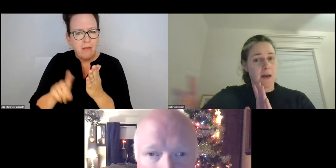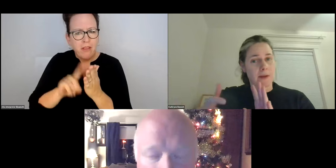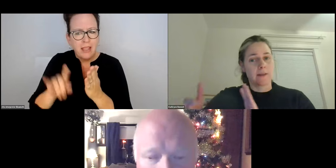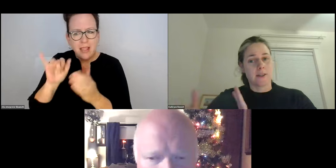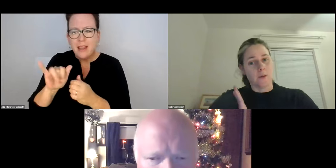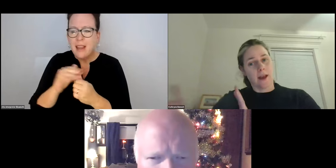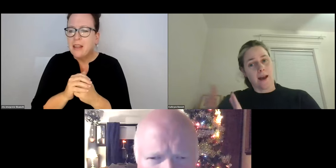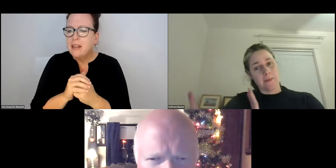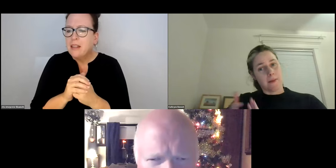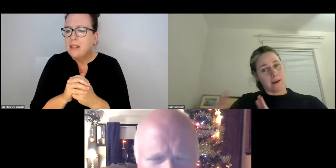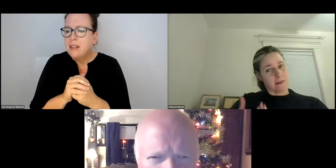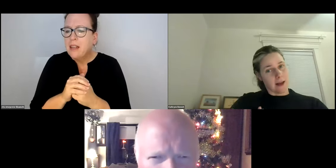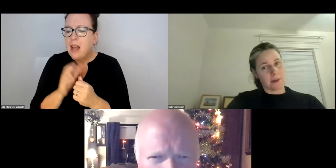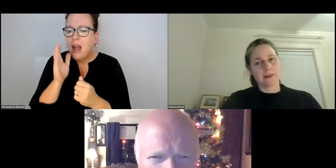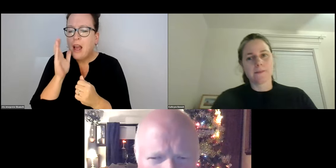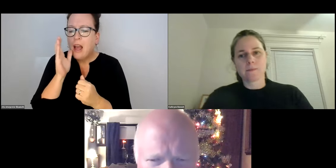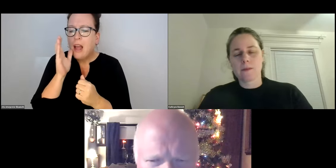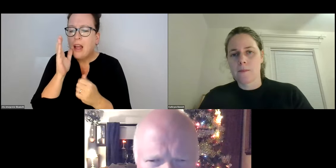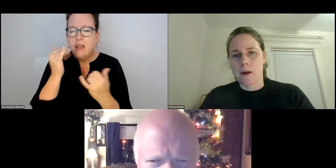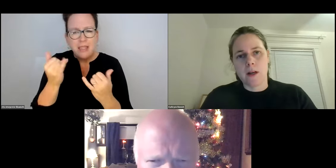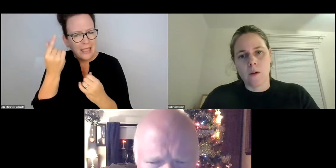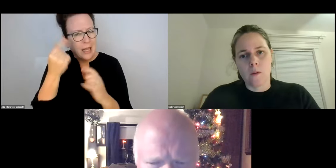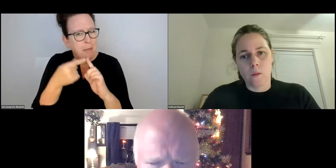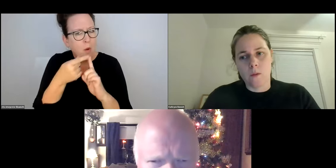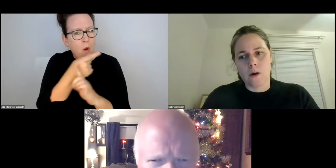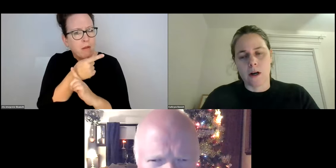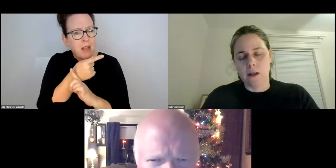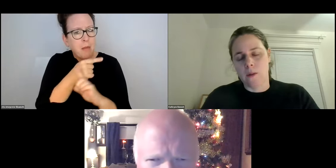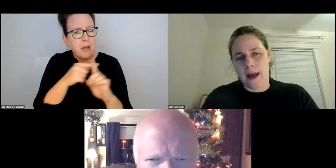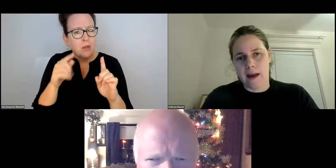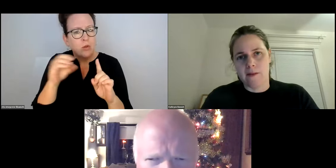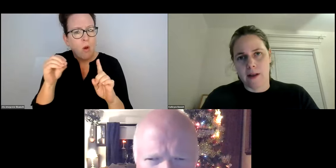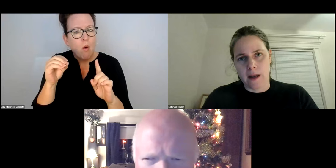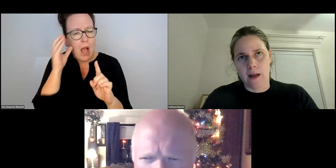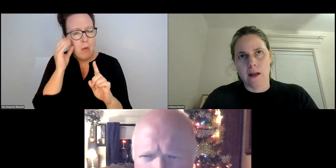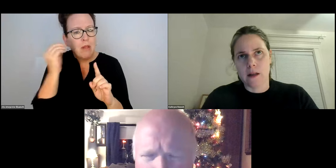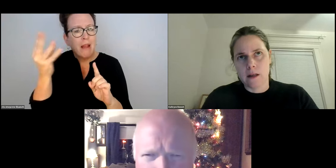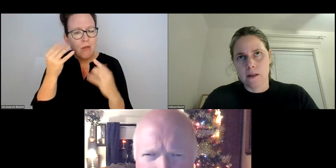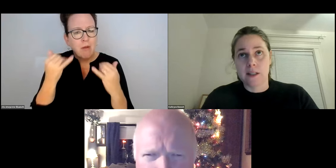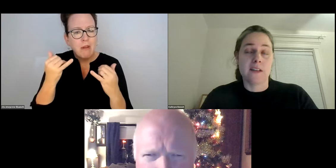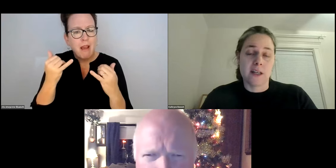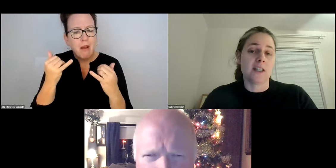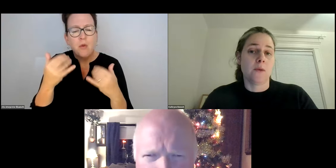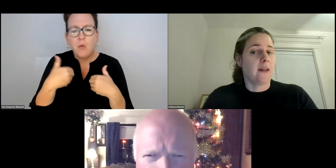ONE THING I WILL SAY IN GENERAL AND WE KNOW -- I WILL TAKE US OFF TOPIC AND KAT KEEP